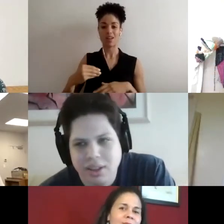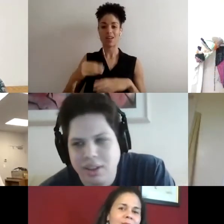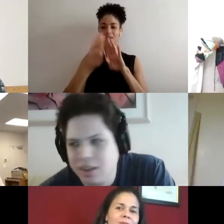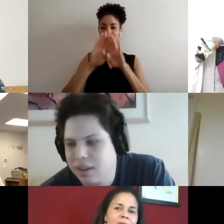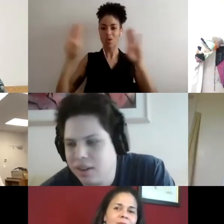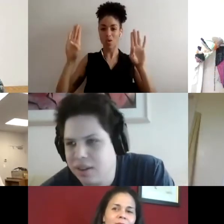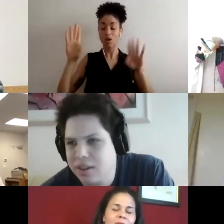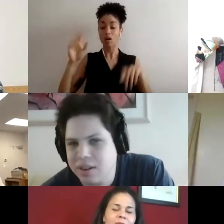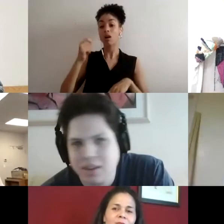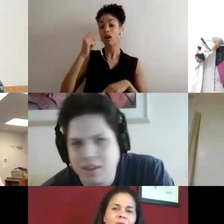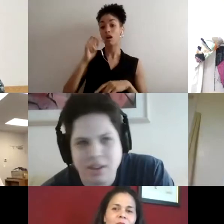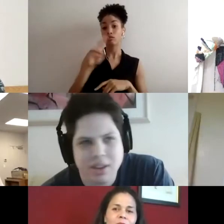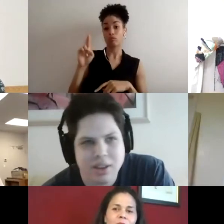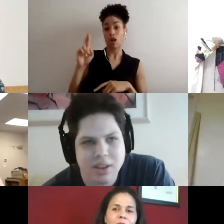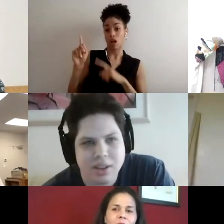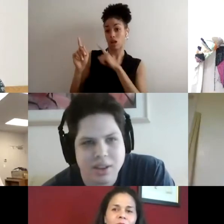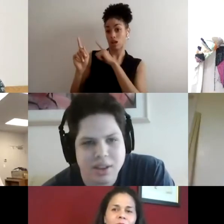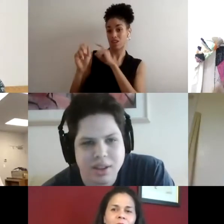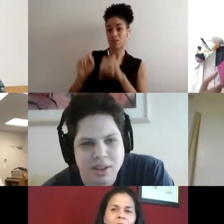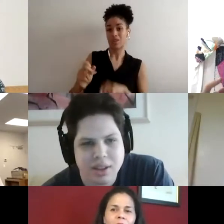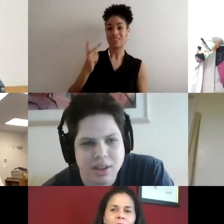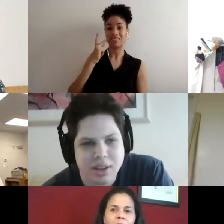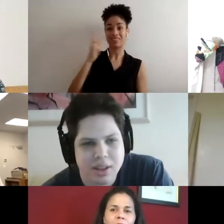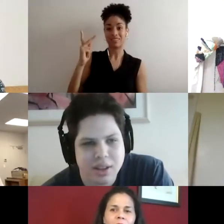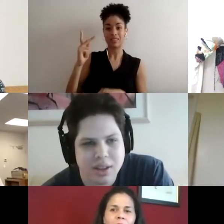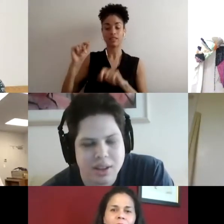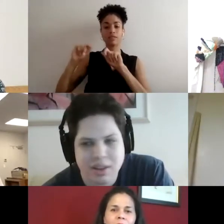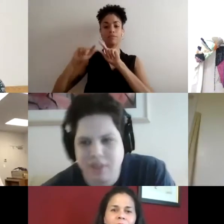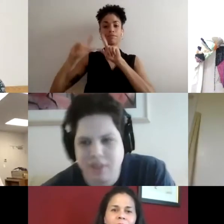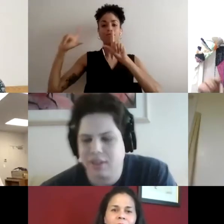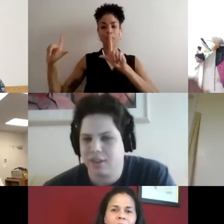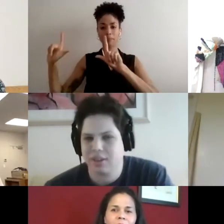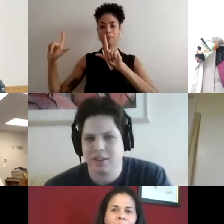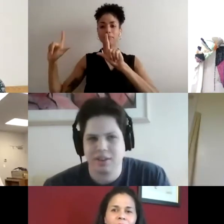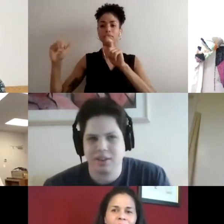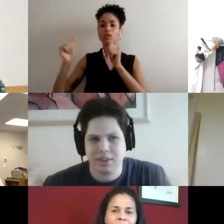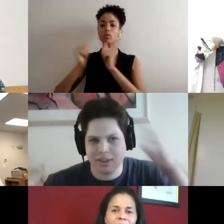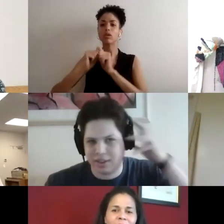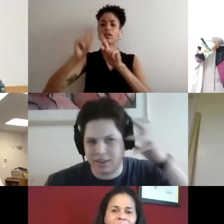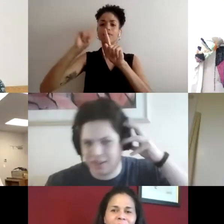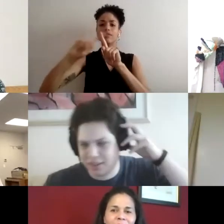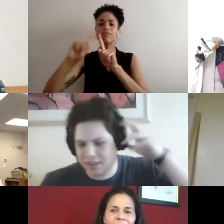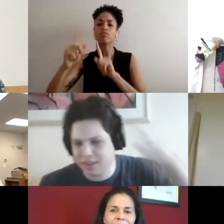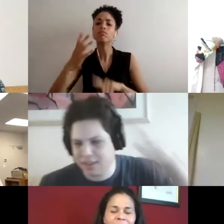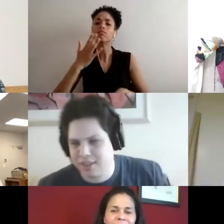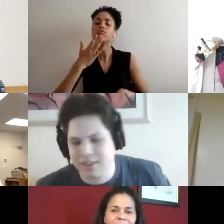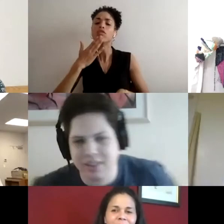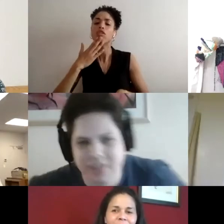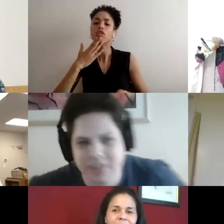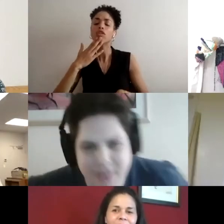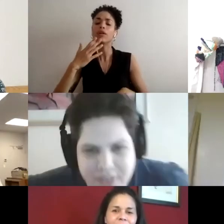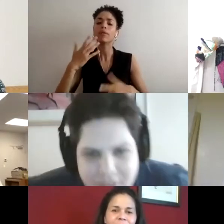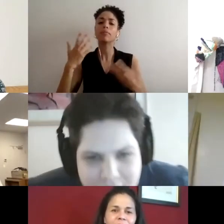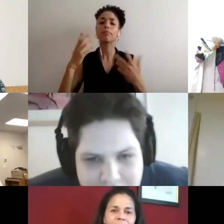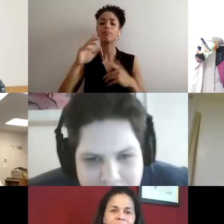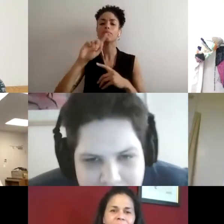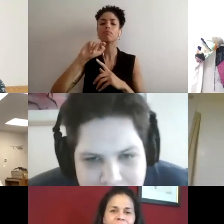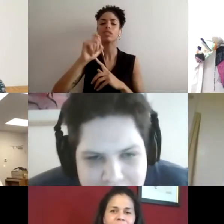right shoulder you can see a frame with different colored textile works with